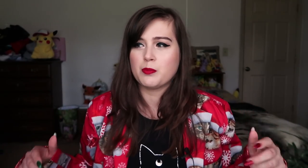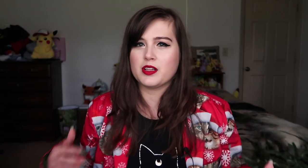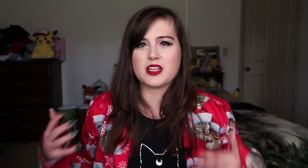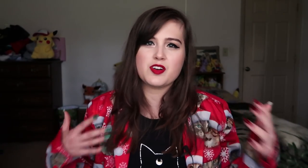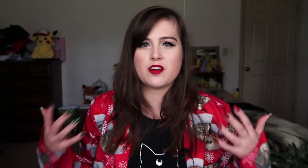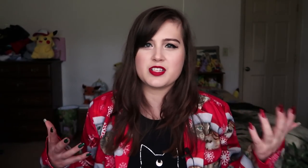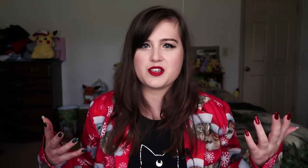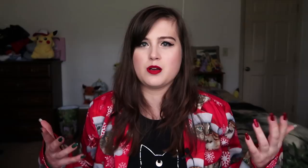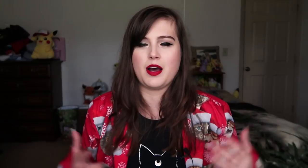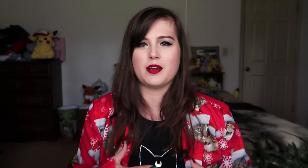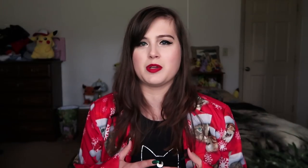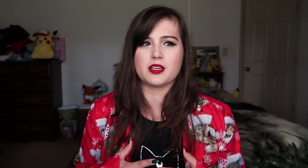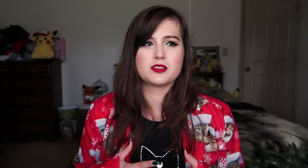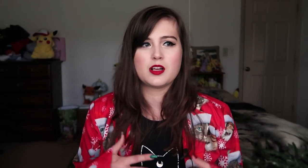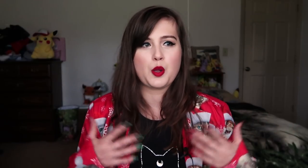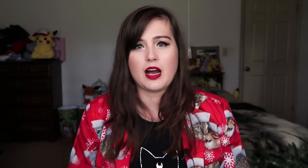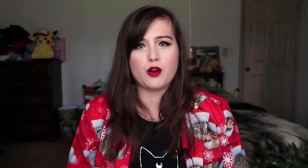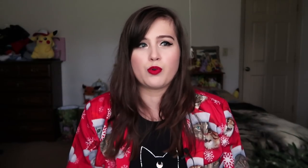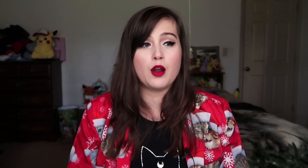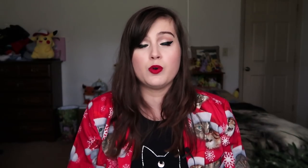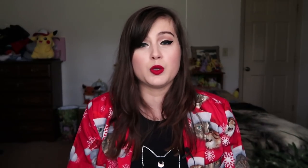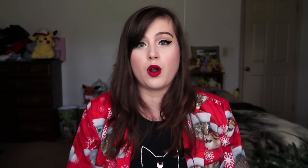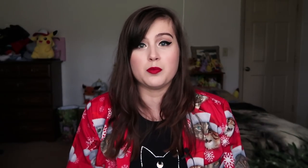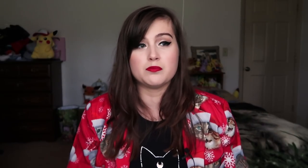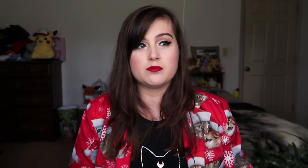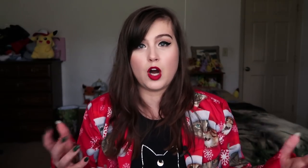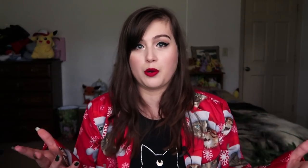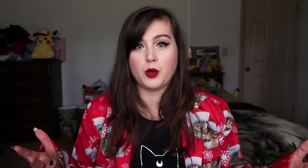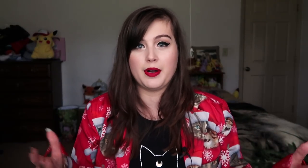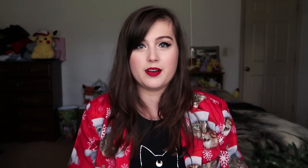But let's have a conversation about it because I really want to talk more about it.